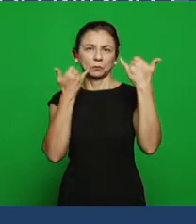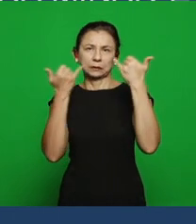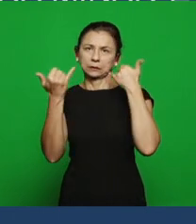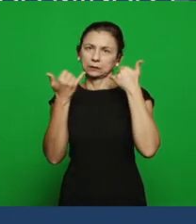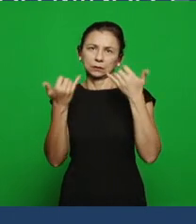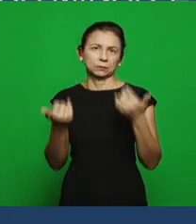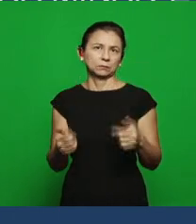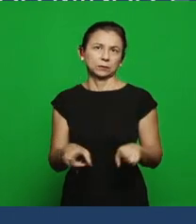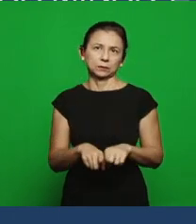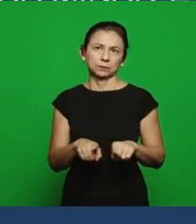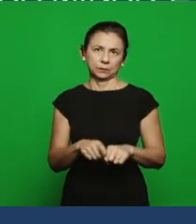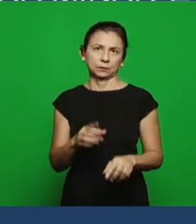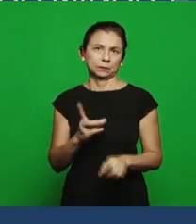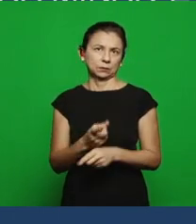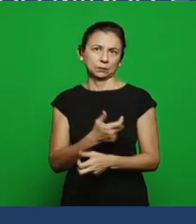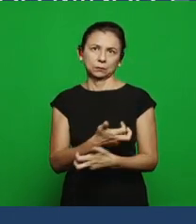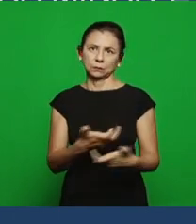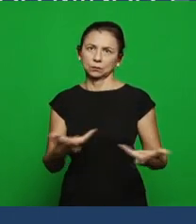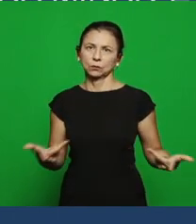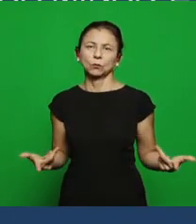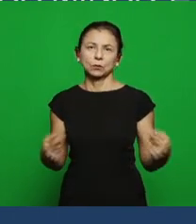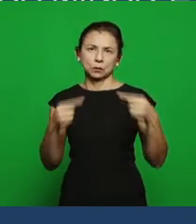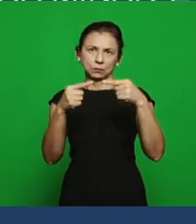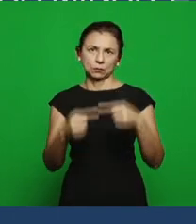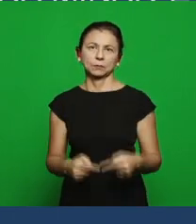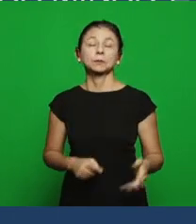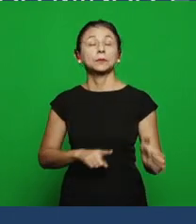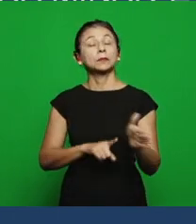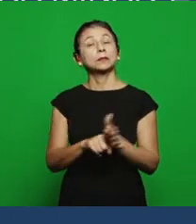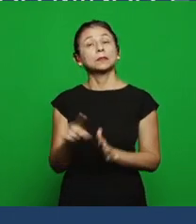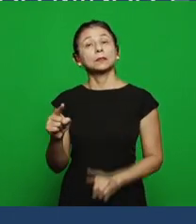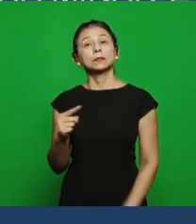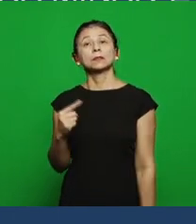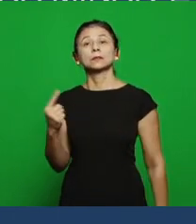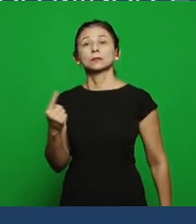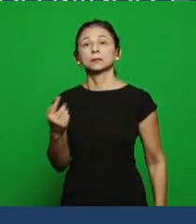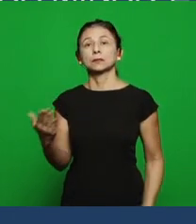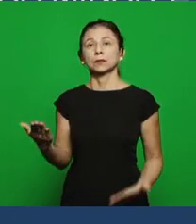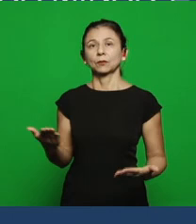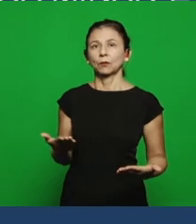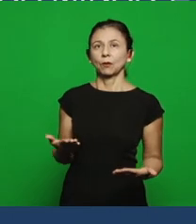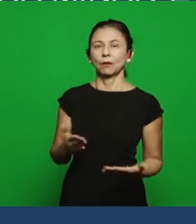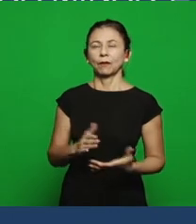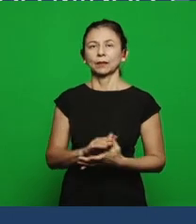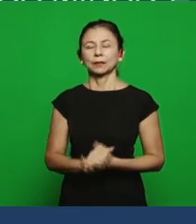things related to the question and we'll have now a small word of guidance